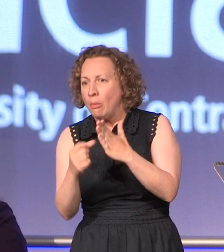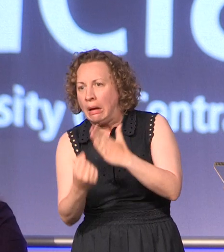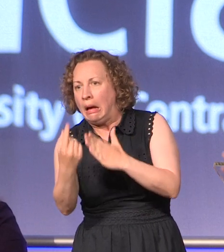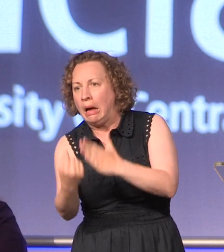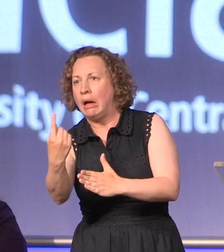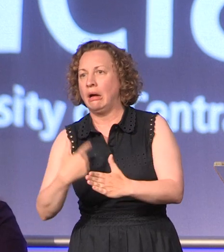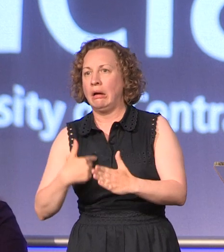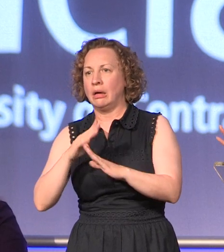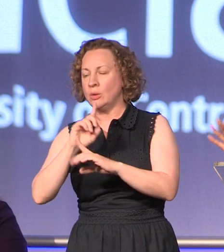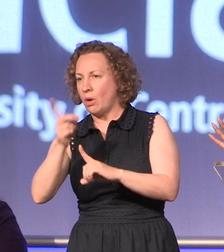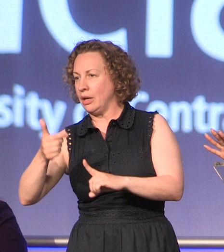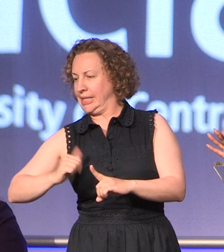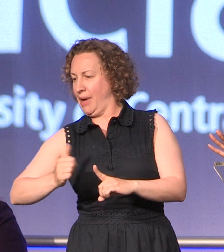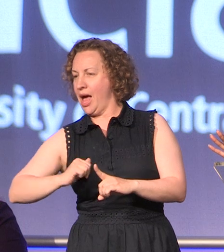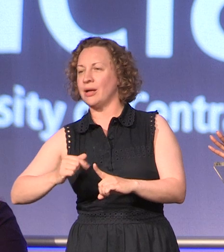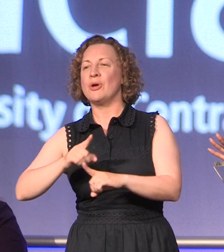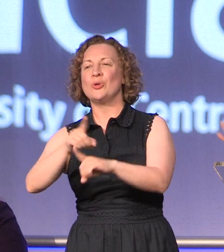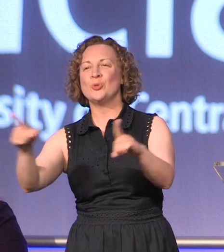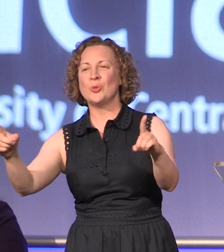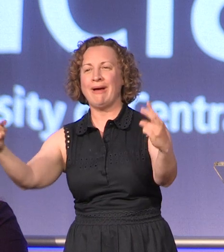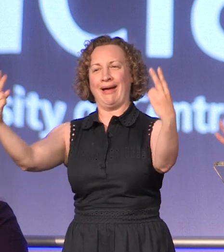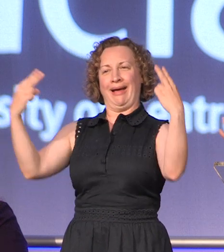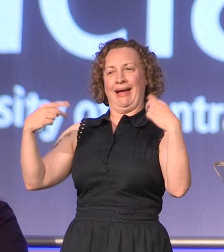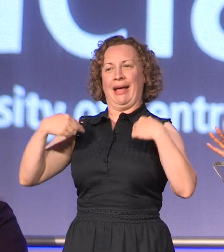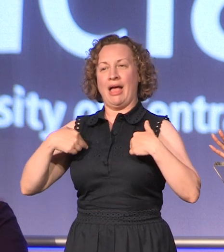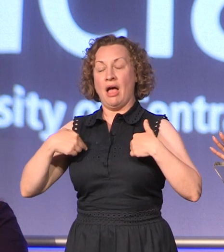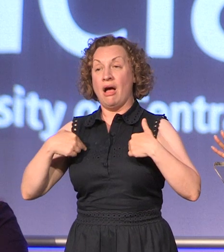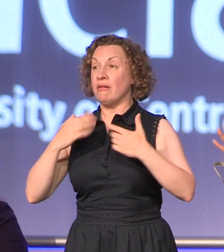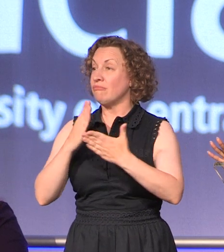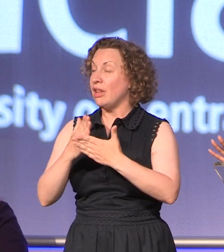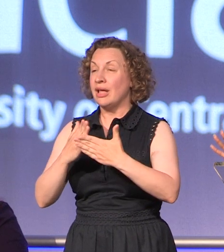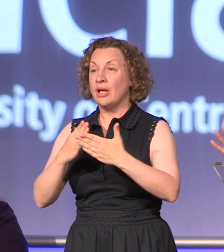am here will show each and every one of you that there is no limit to what your